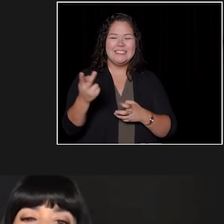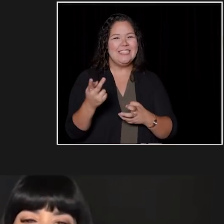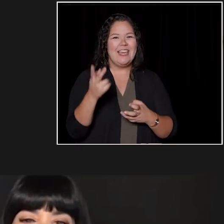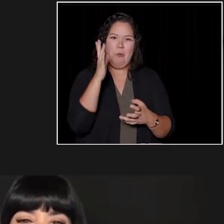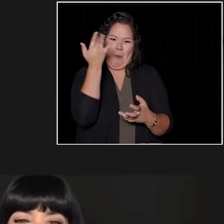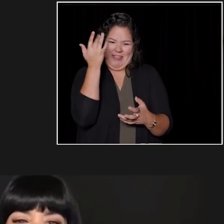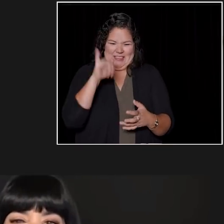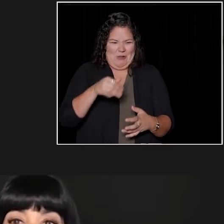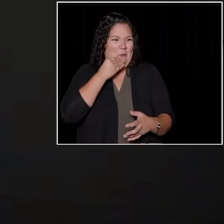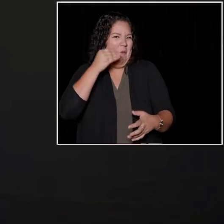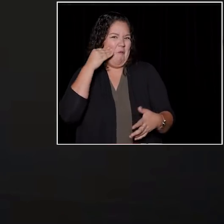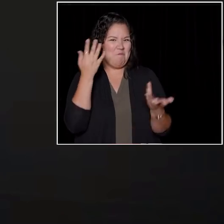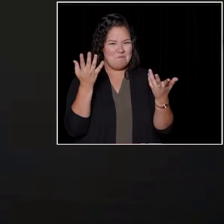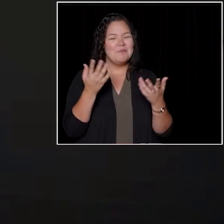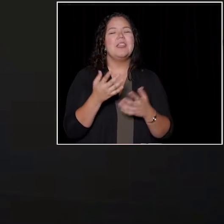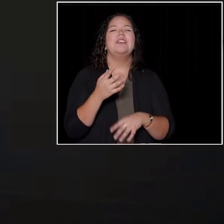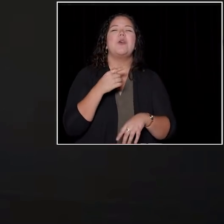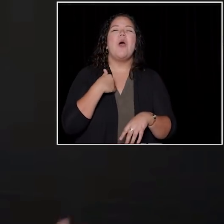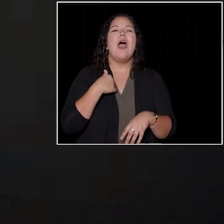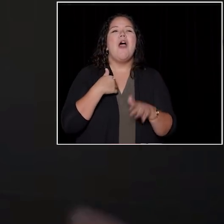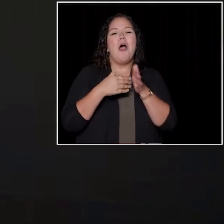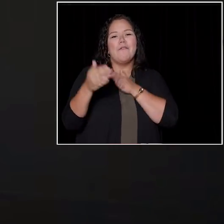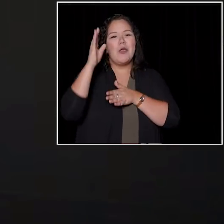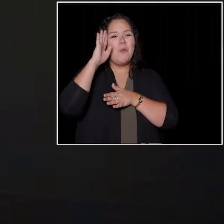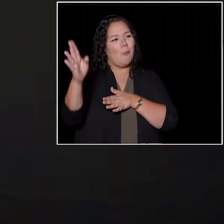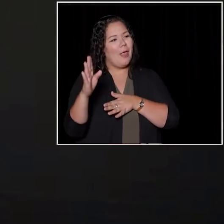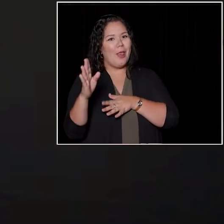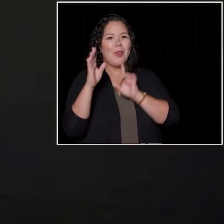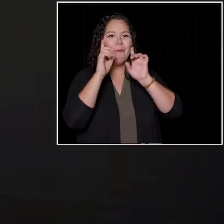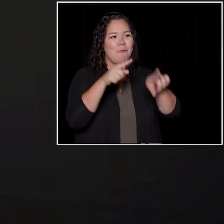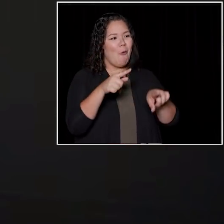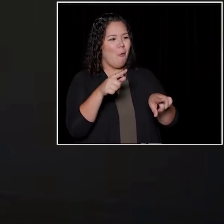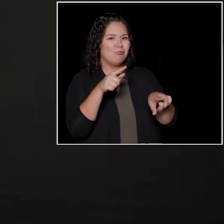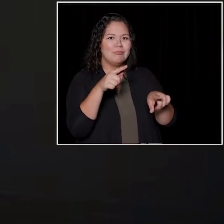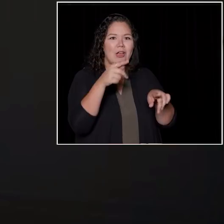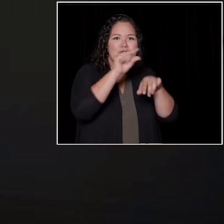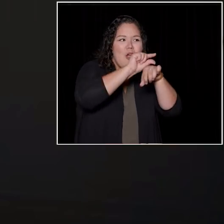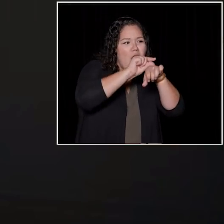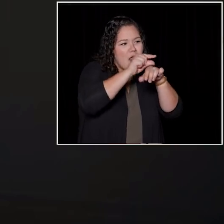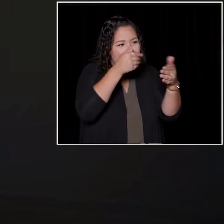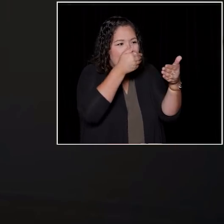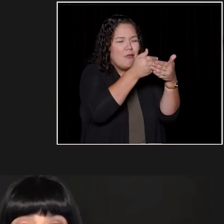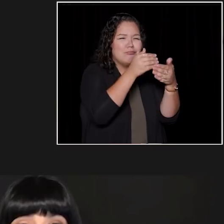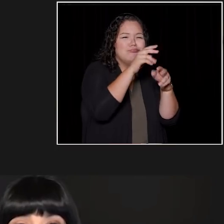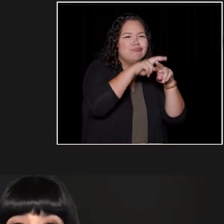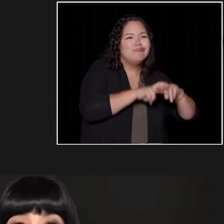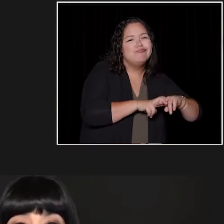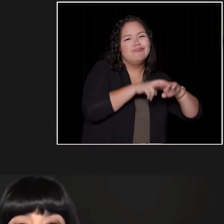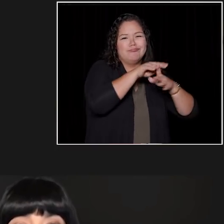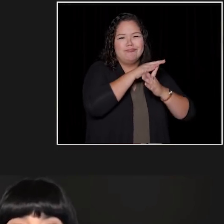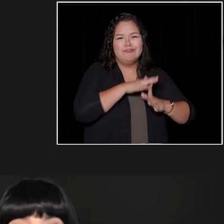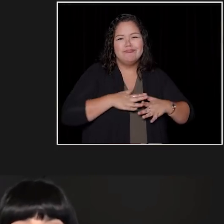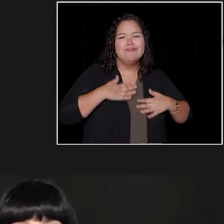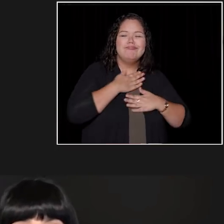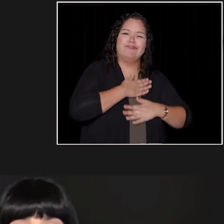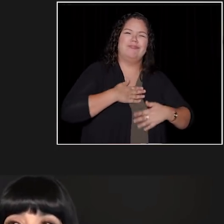Yeah . So, I used to always go over and sit in Nitobe Gardens and I loved it. Yeah, I mean, UBC is perfect that way.